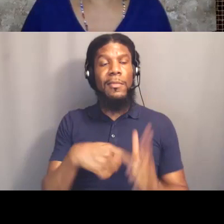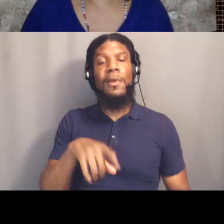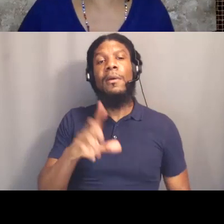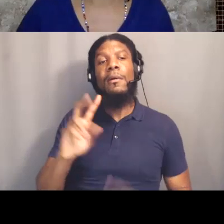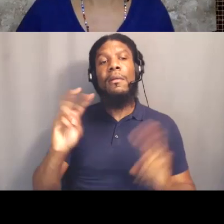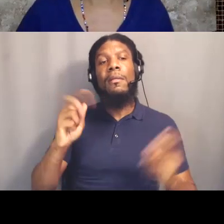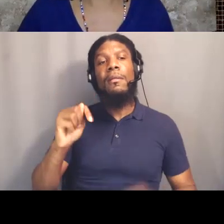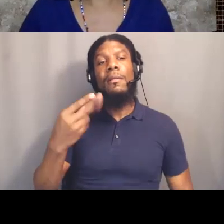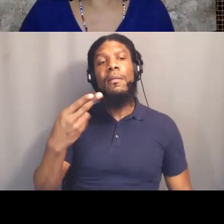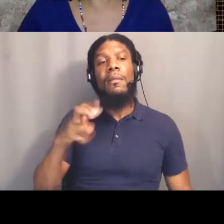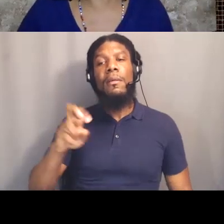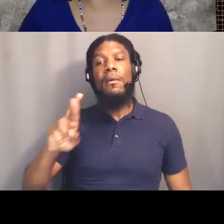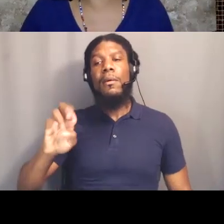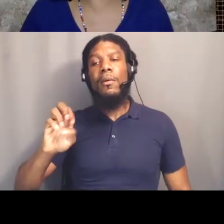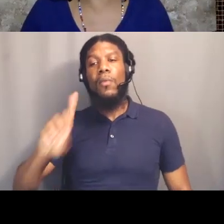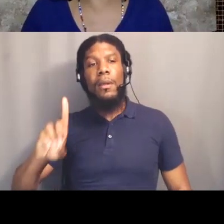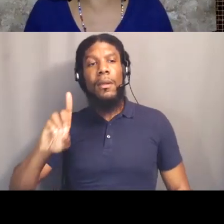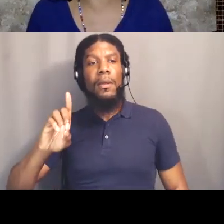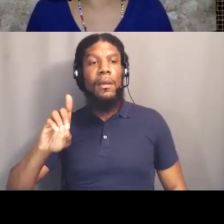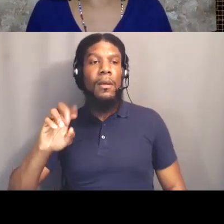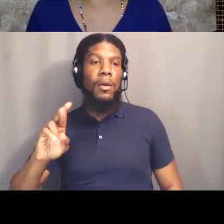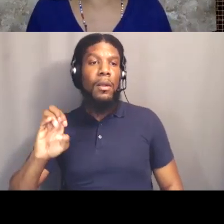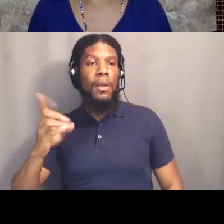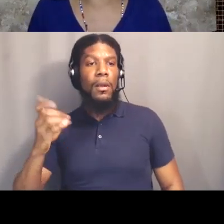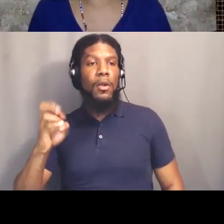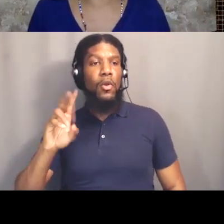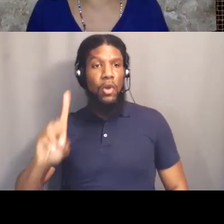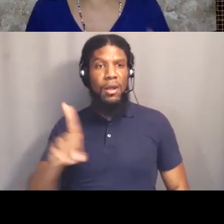and named as many lynchers as she could,